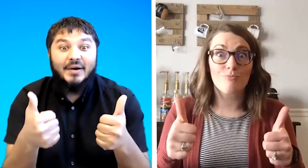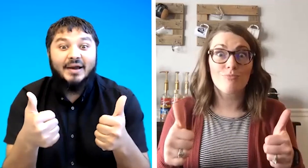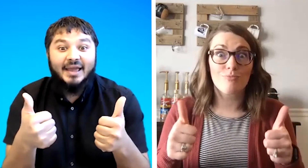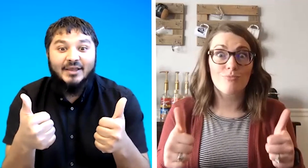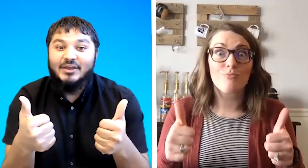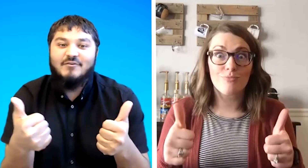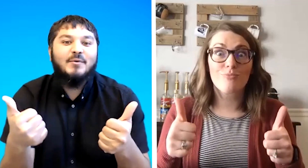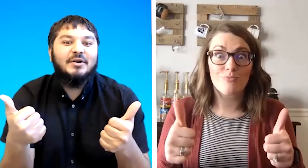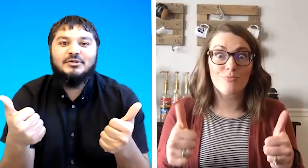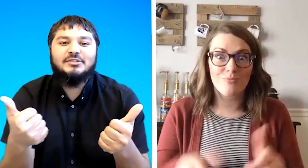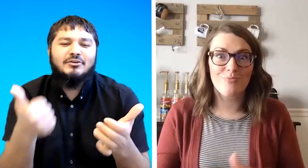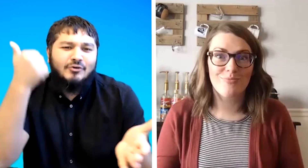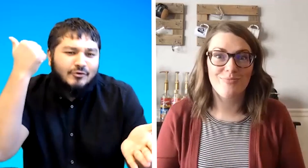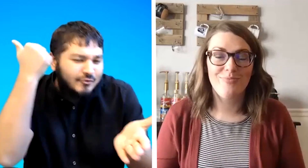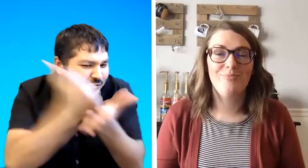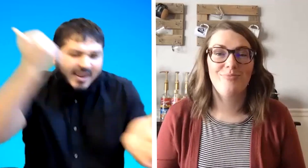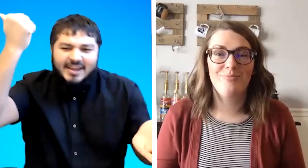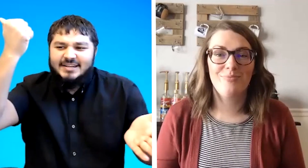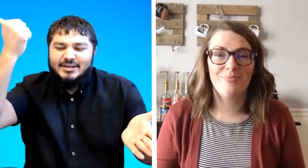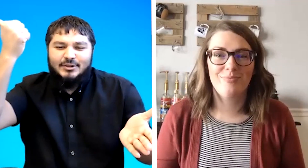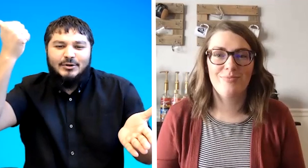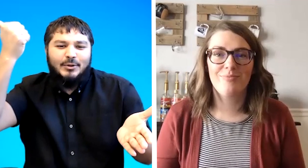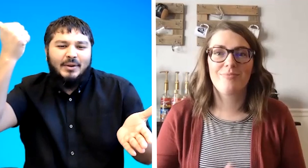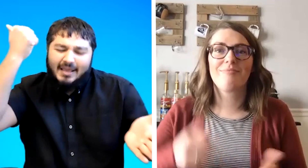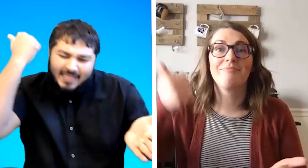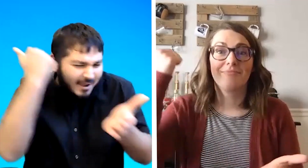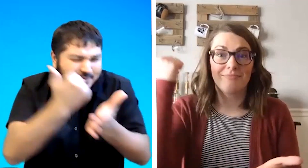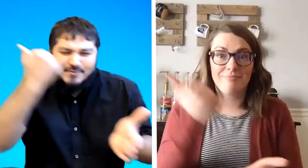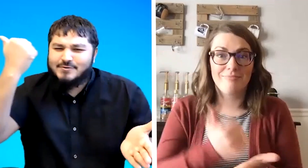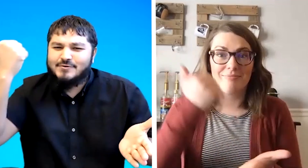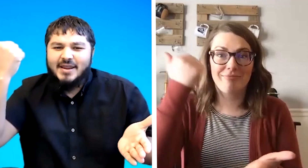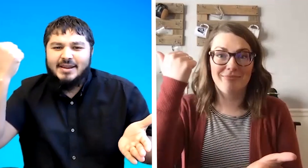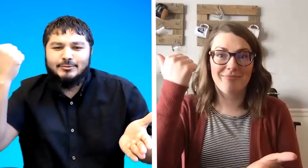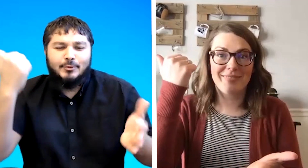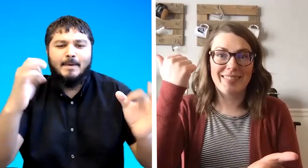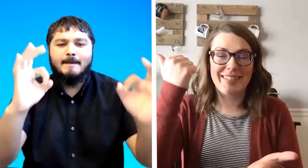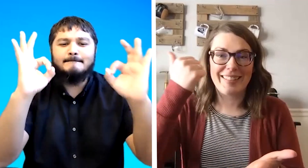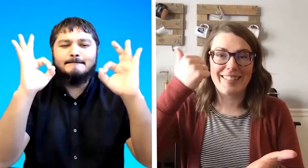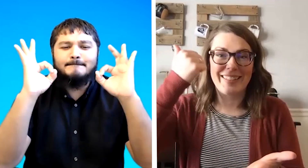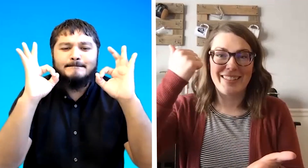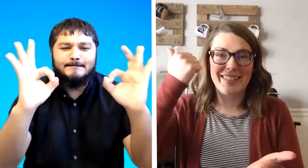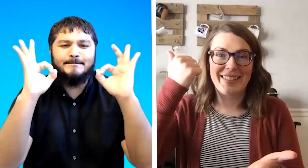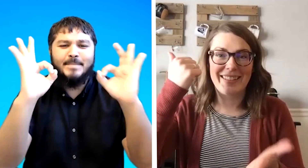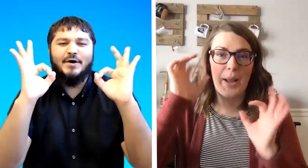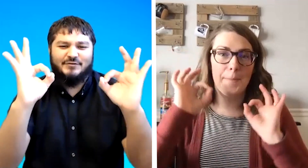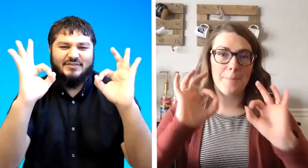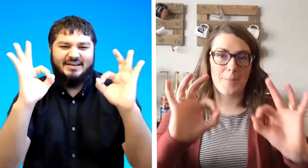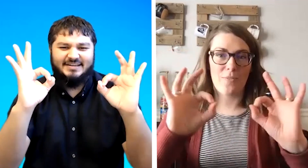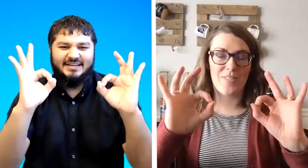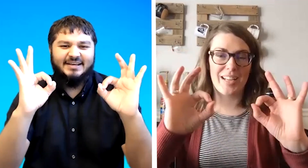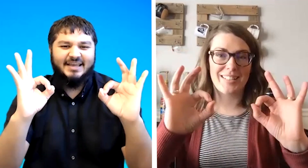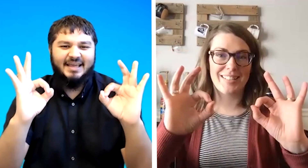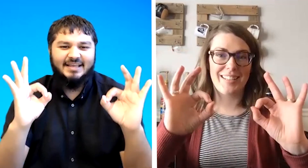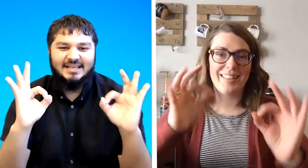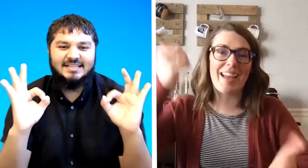okay if you wanted to say you're great you'll do it like that great or perfect okay is that